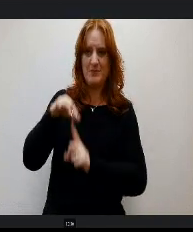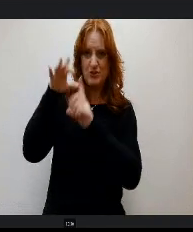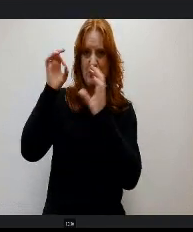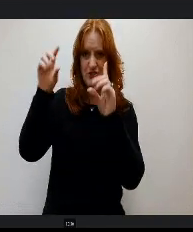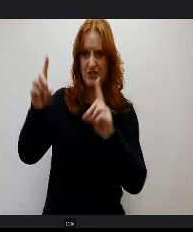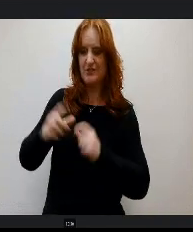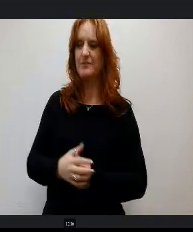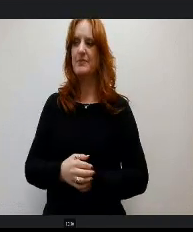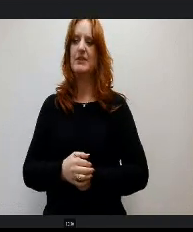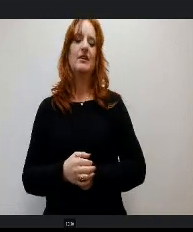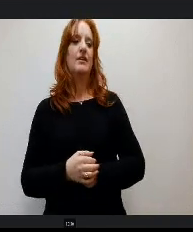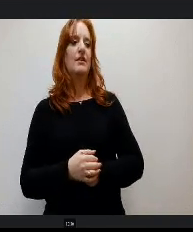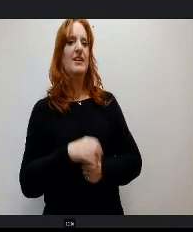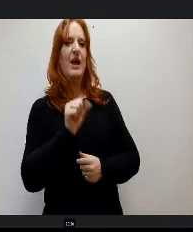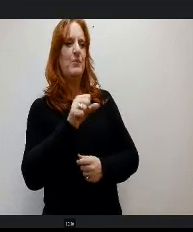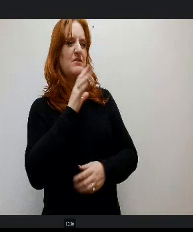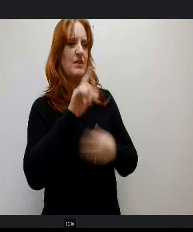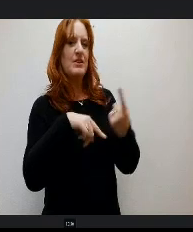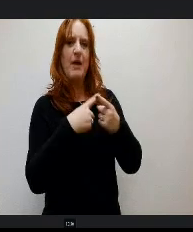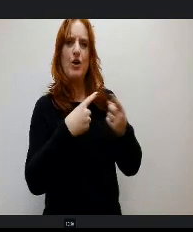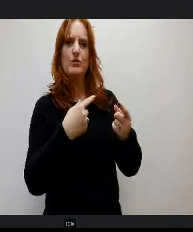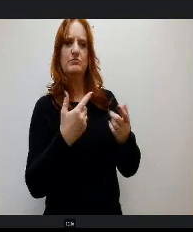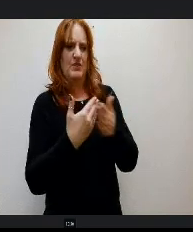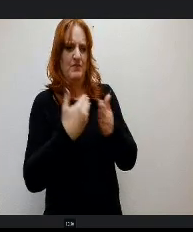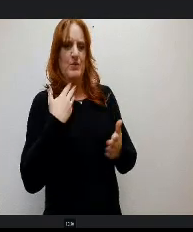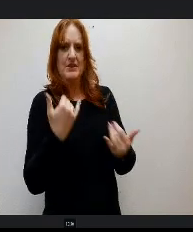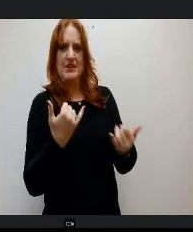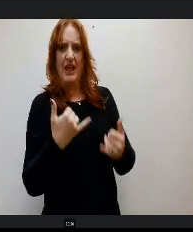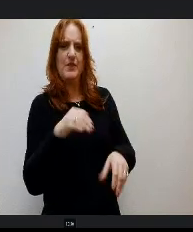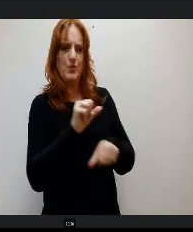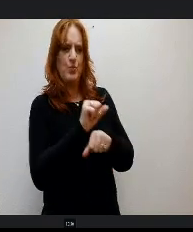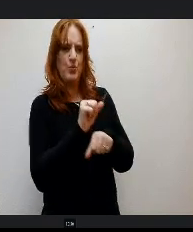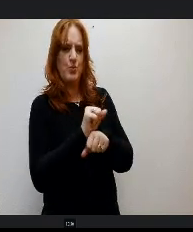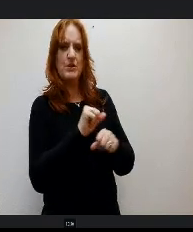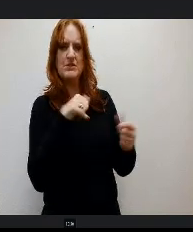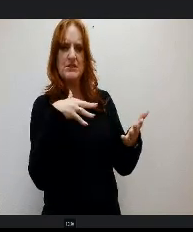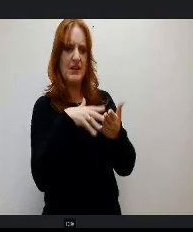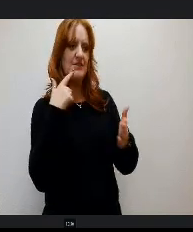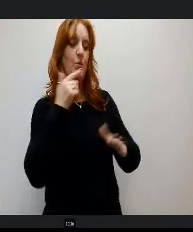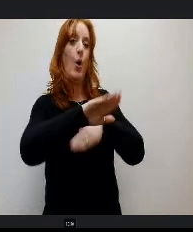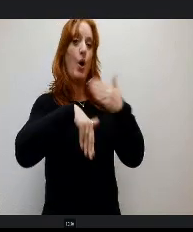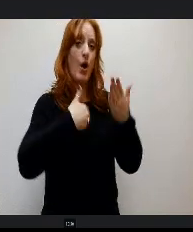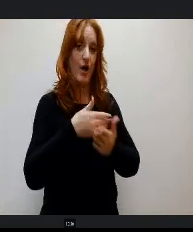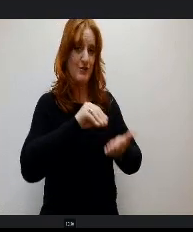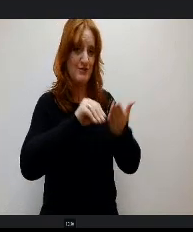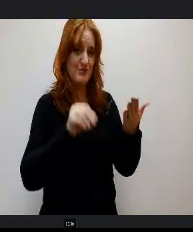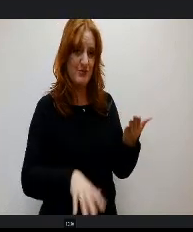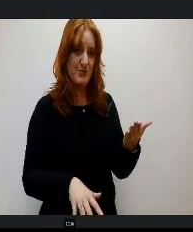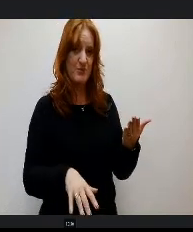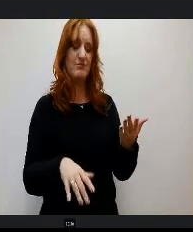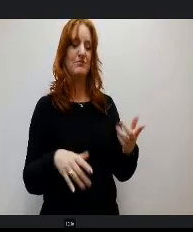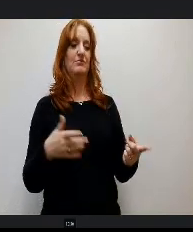talked about also earlier today, it's something that this is for all students and so as we develop and get down to the kind